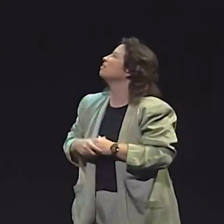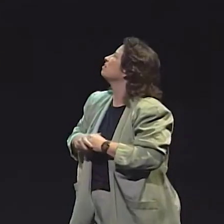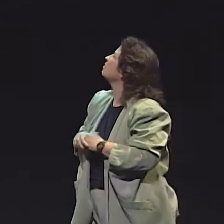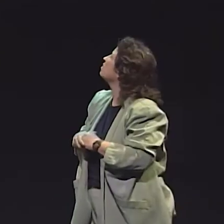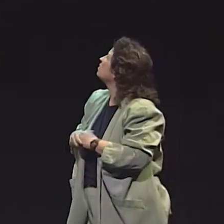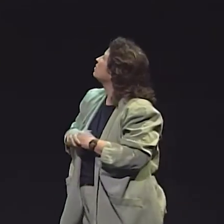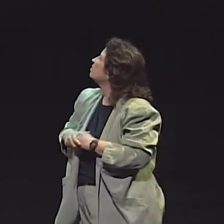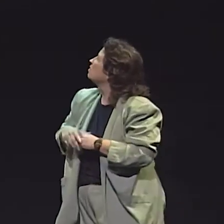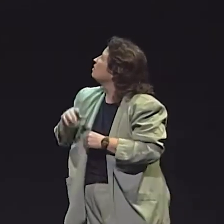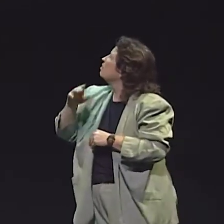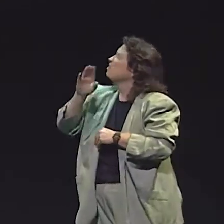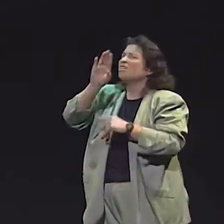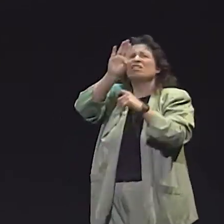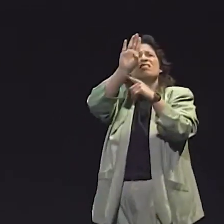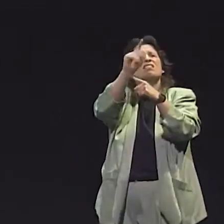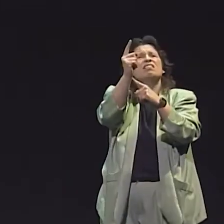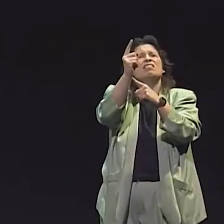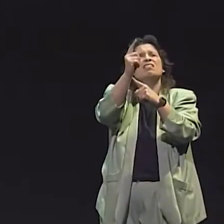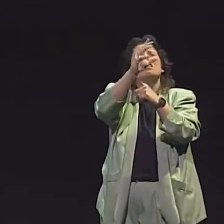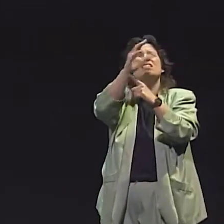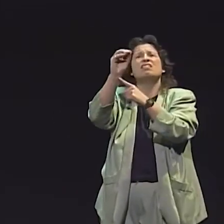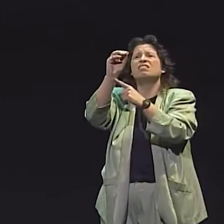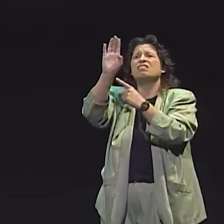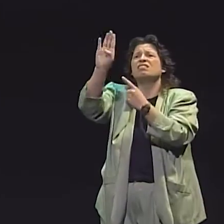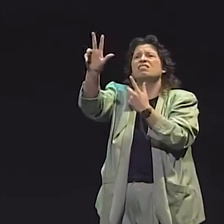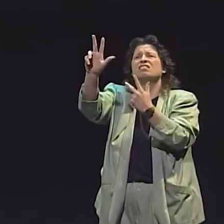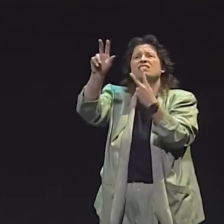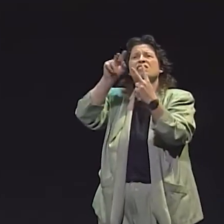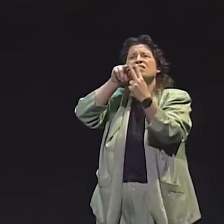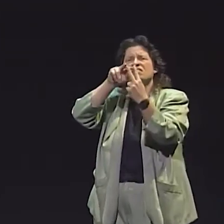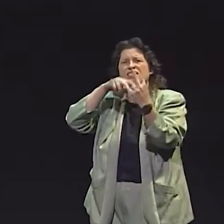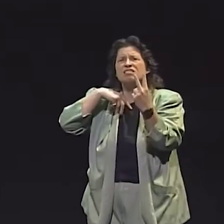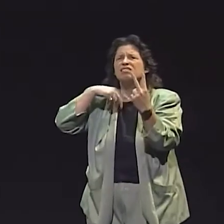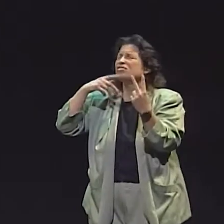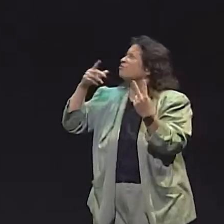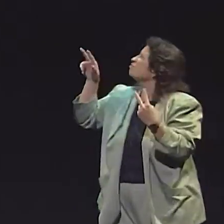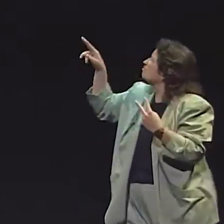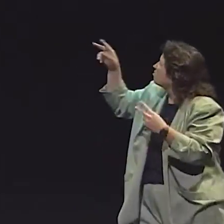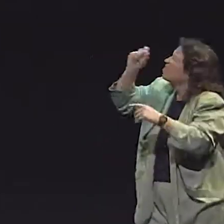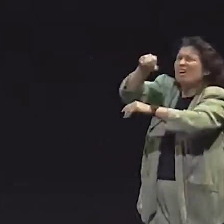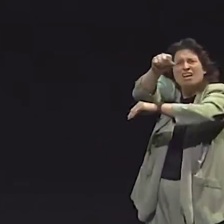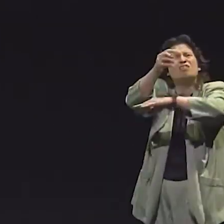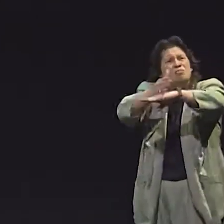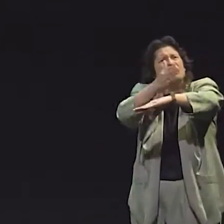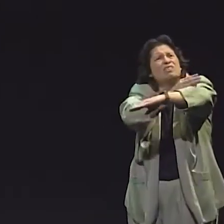WE SEE ONE OF THE CHILDREN BECAME AS PROFICIENT AS THE DEAF-- THE CHILDREN WHO HAD DEAF PARENTS,